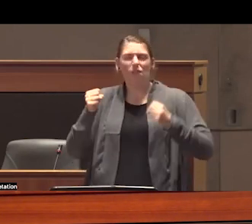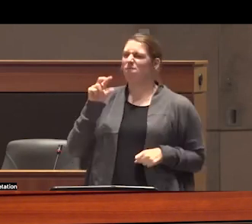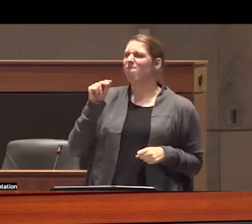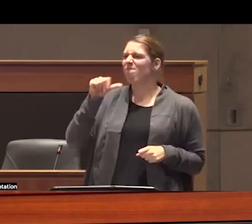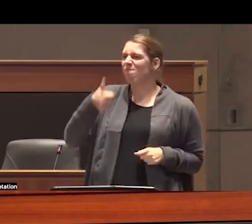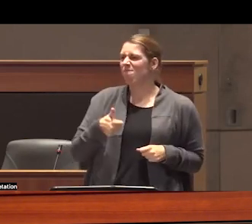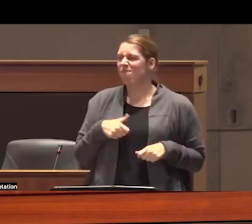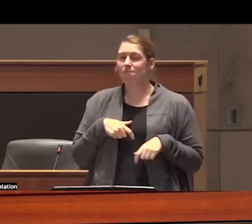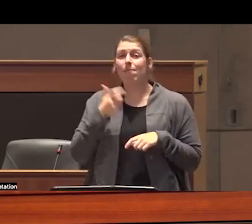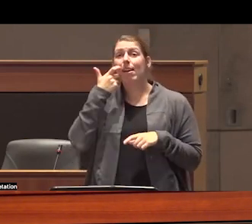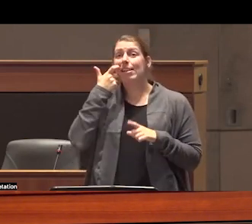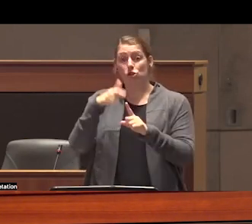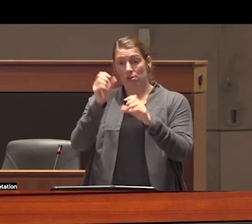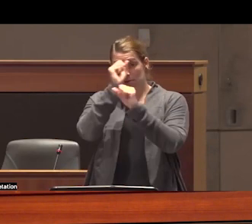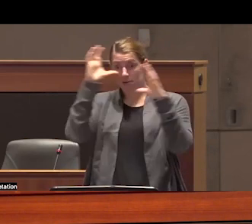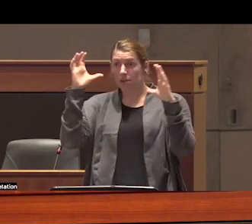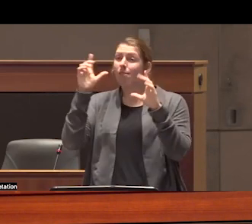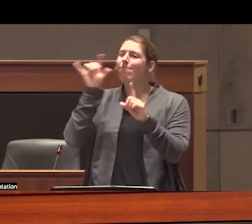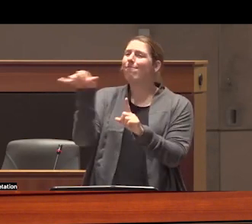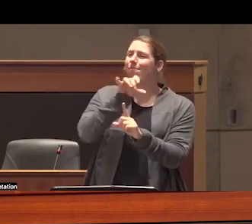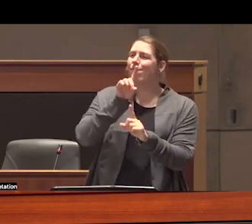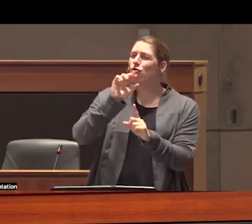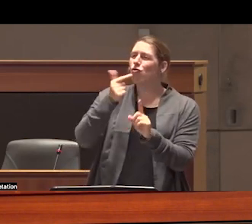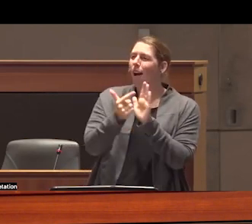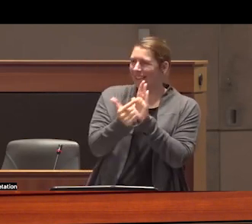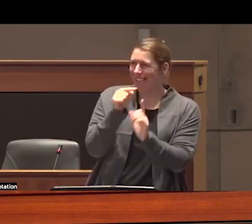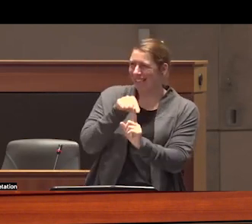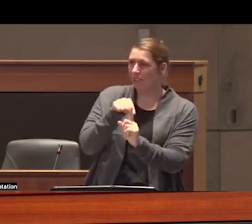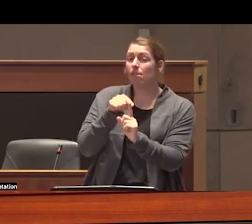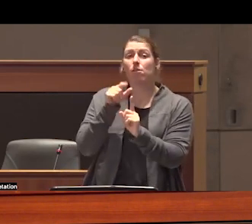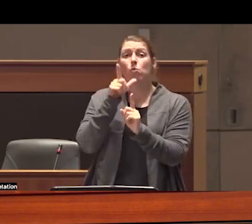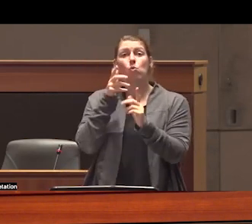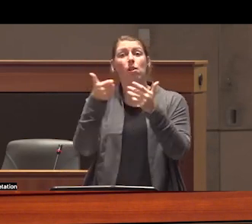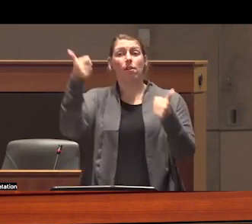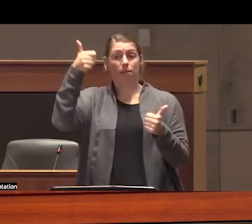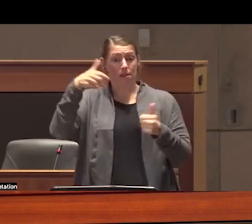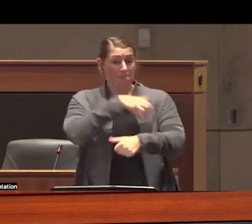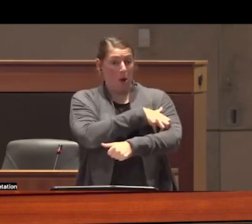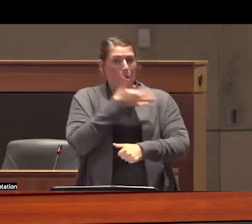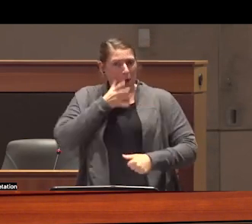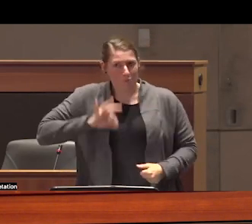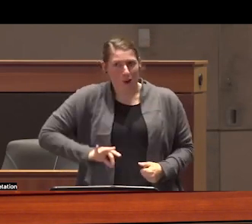view addiction through the same lenses as I do drug prohibition those of power profit and the